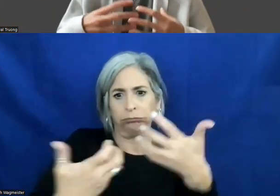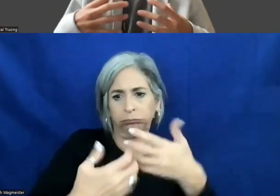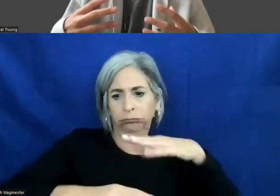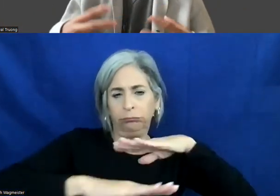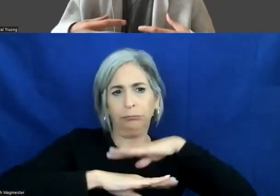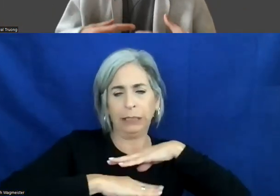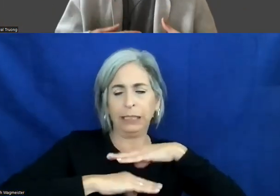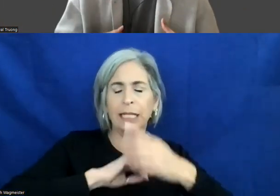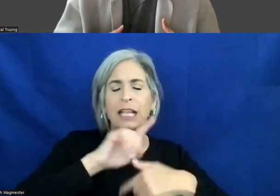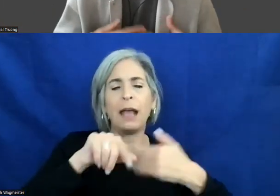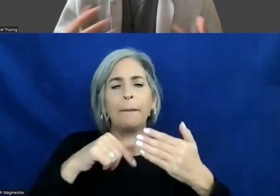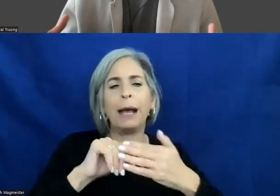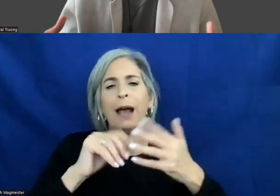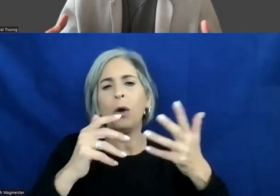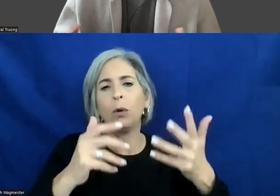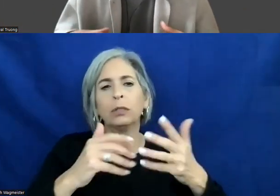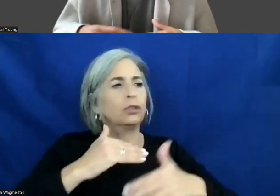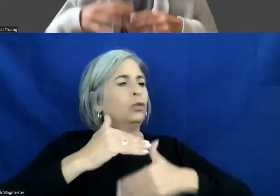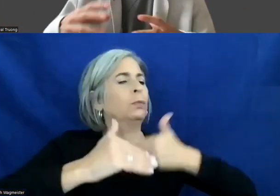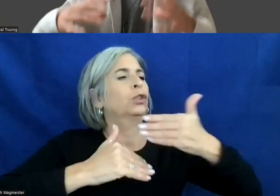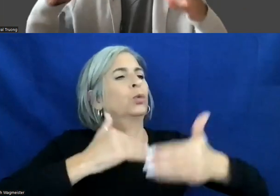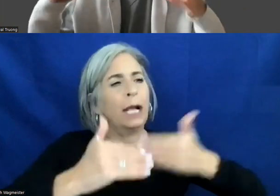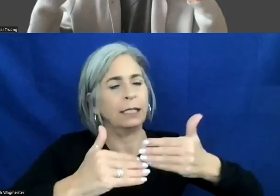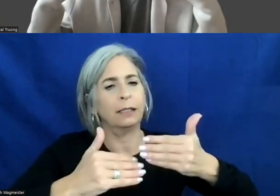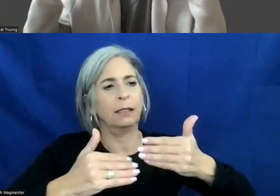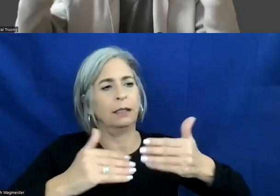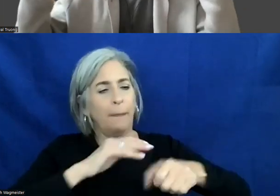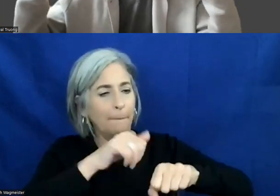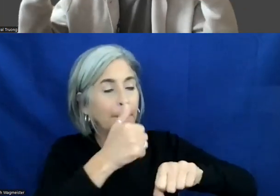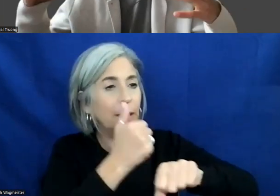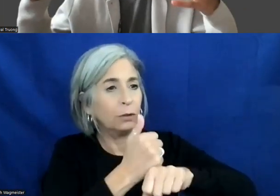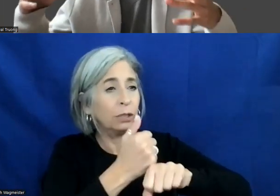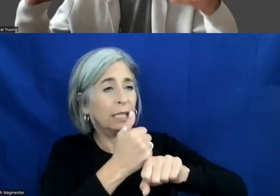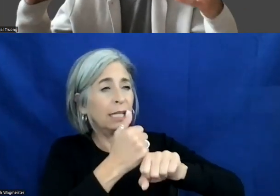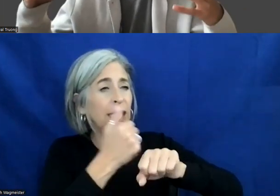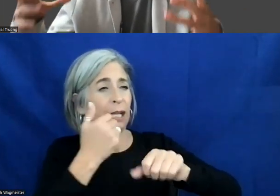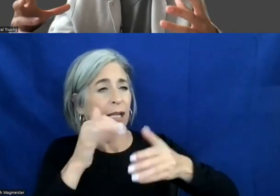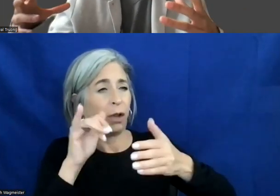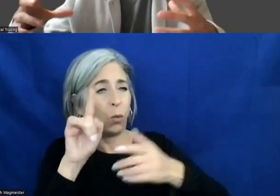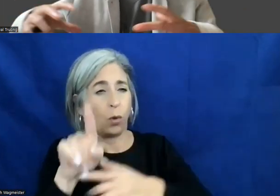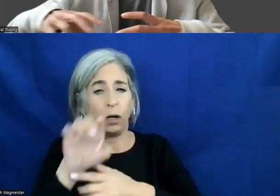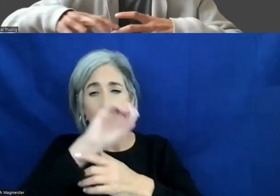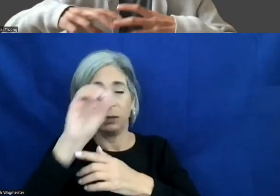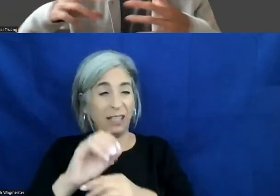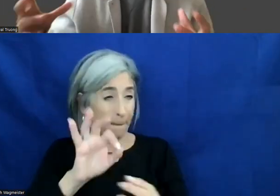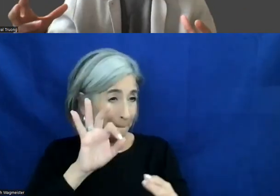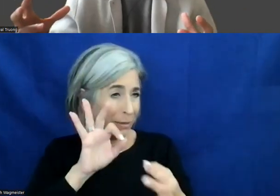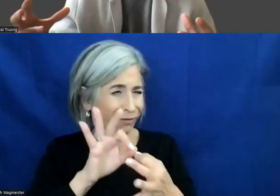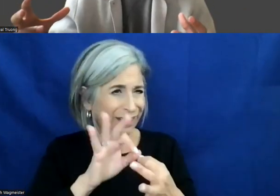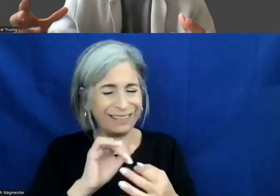getting to progress over building something that's 100% perfect. That's not realistic.